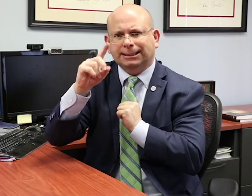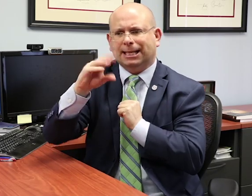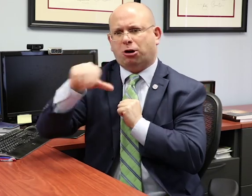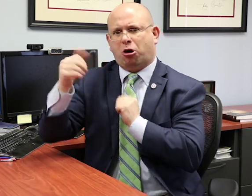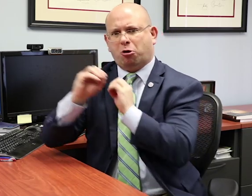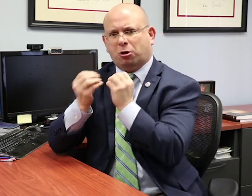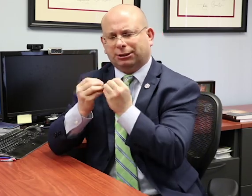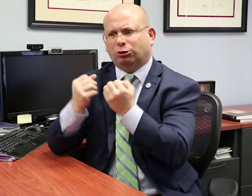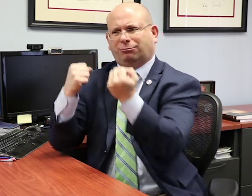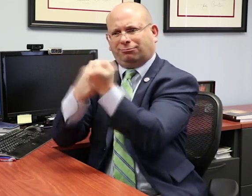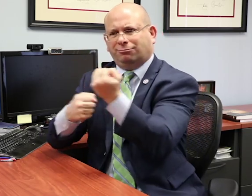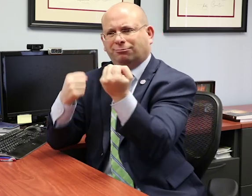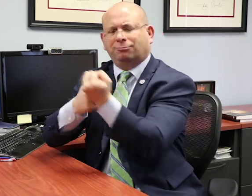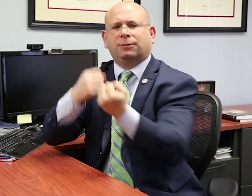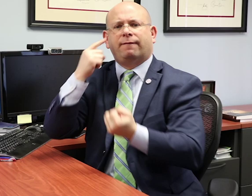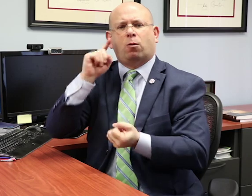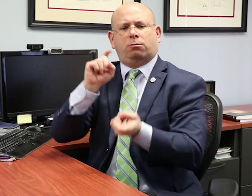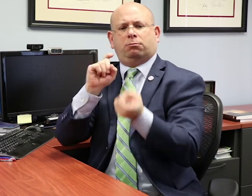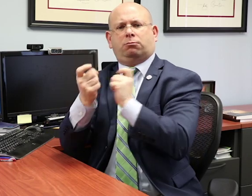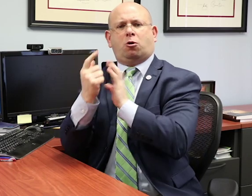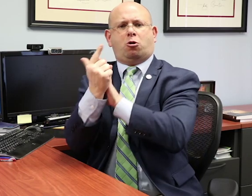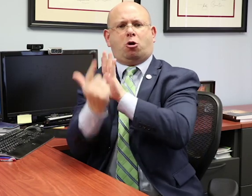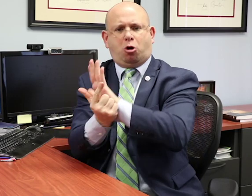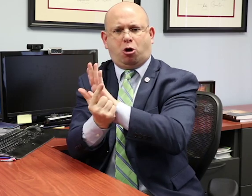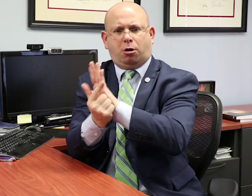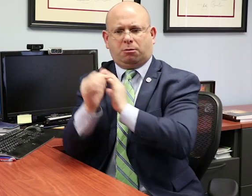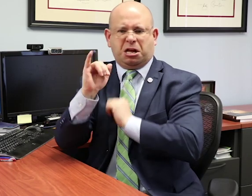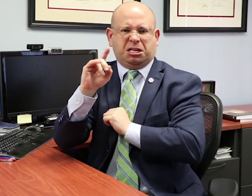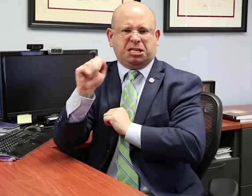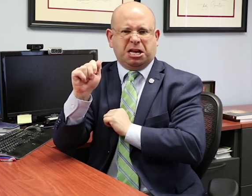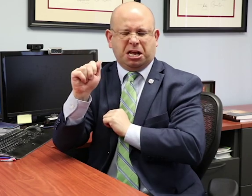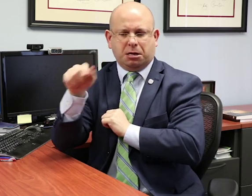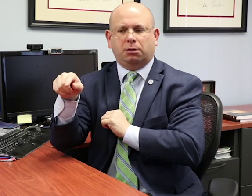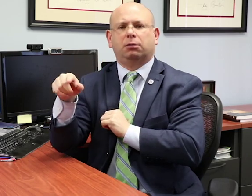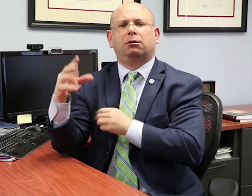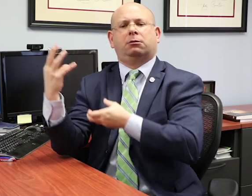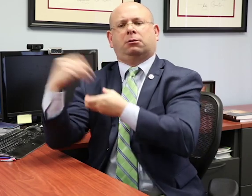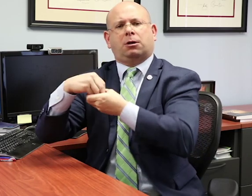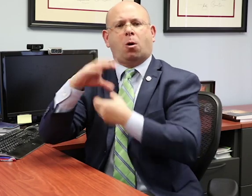and other organizations to advocate for legislative changes to the IDEA through